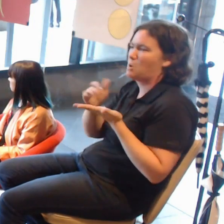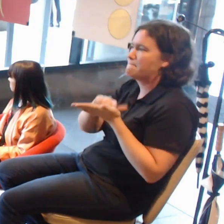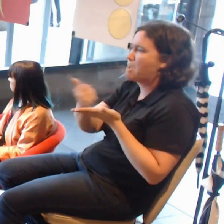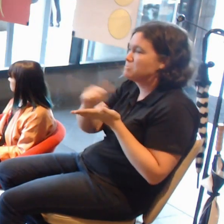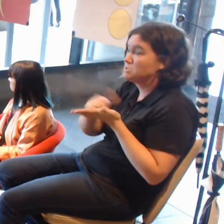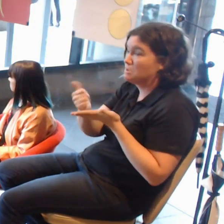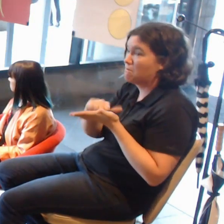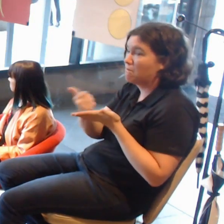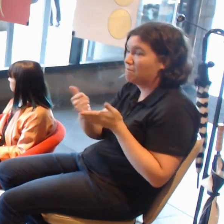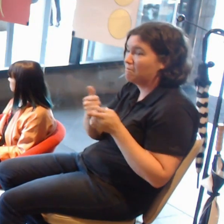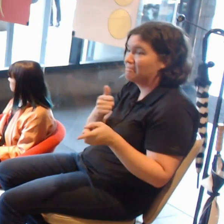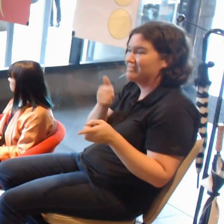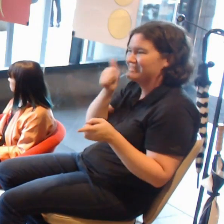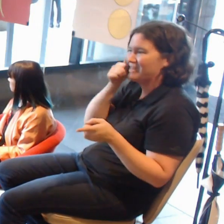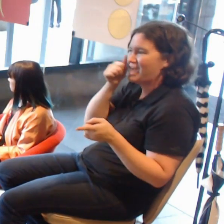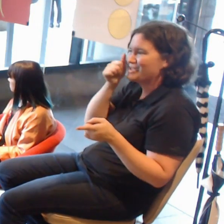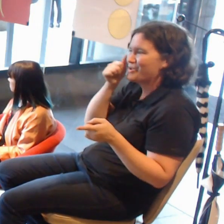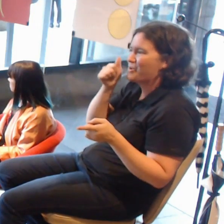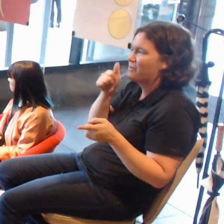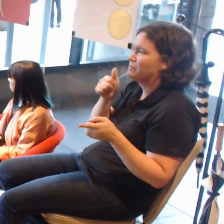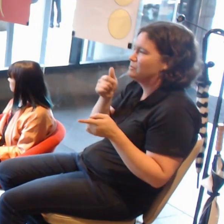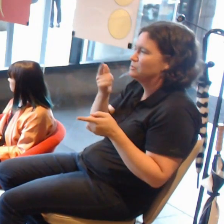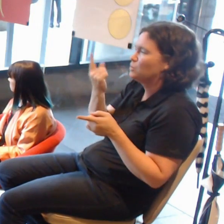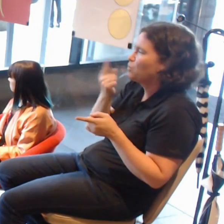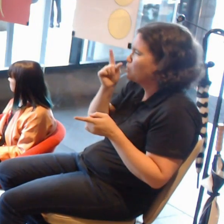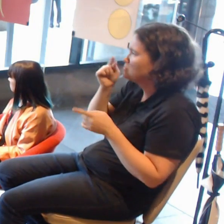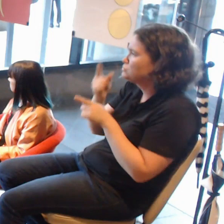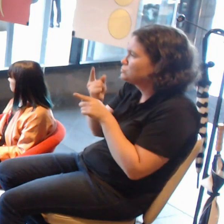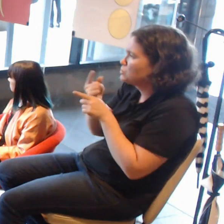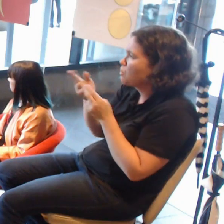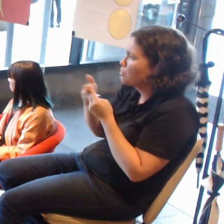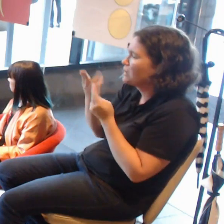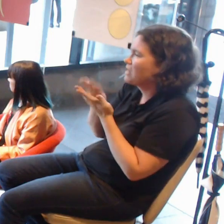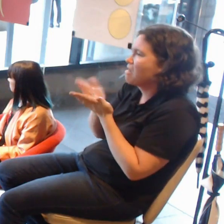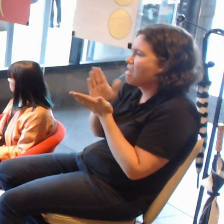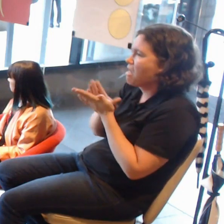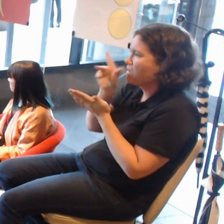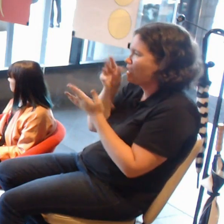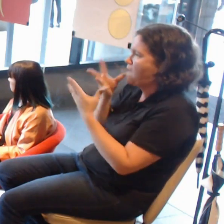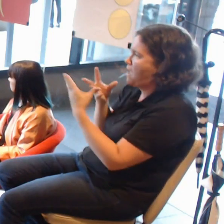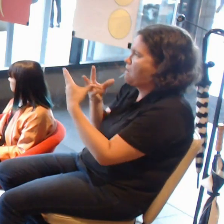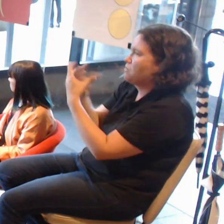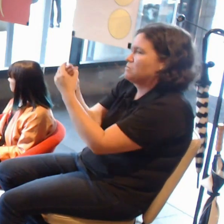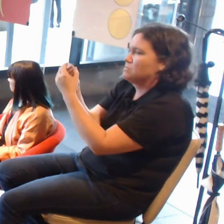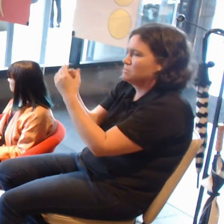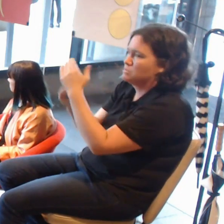the app market and they know the people to talk to to get you into it, so that's a good avenue.